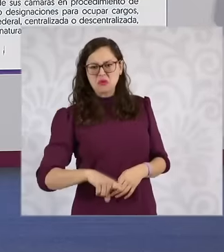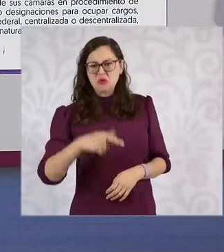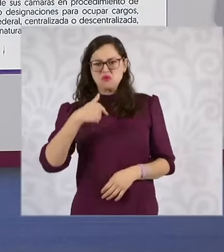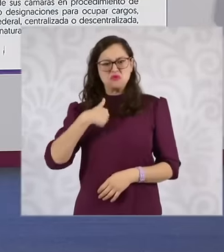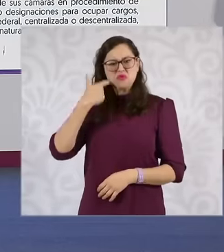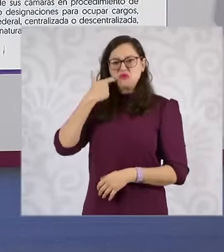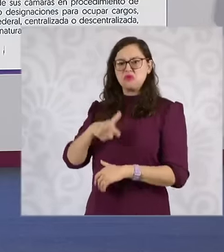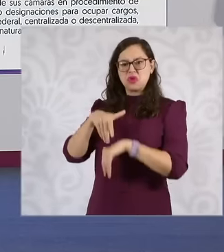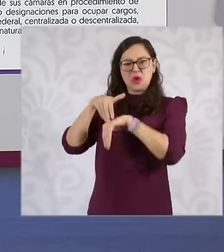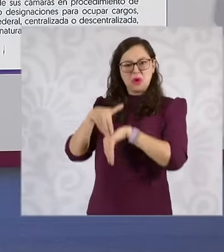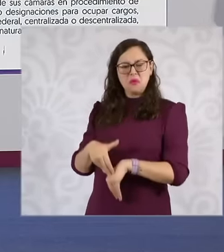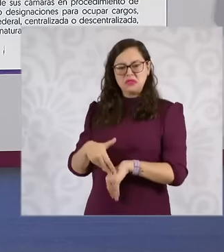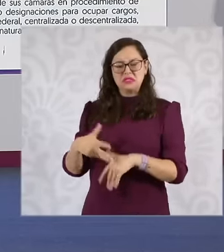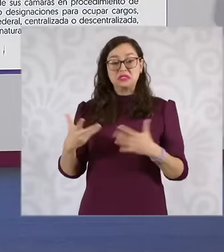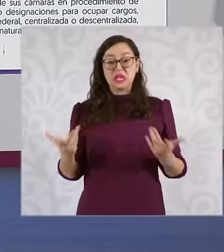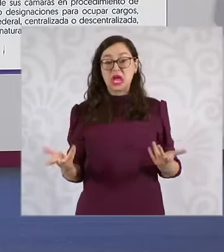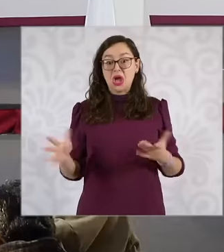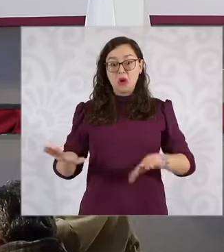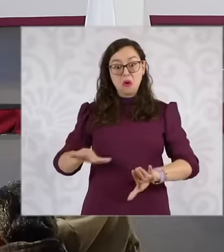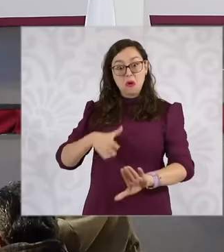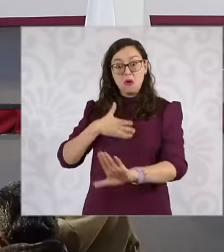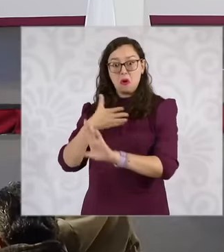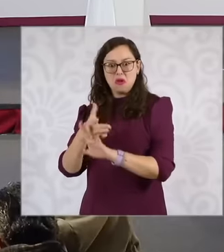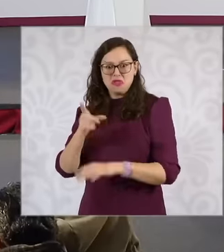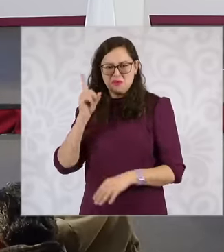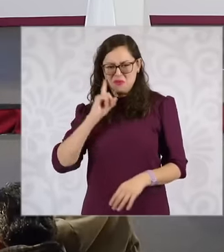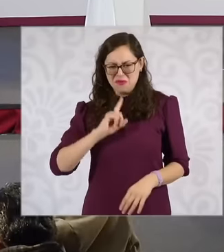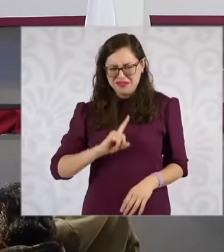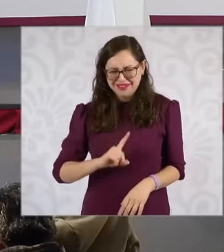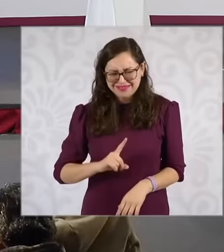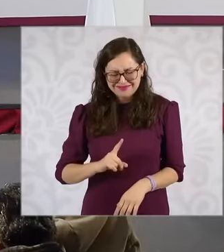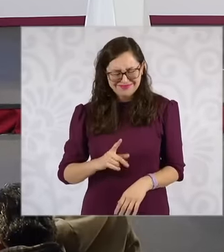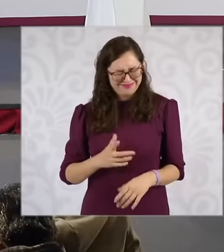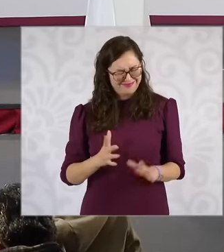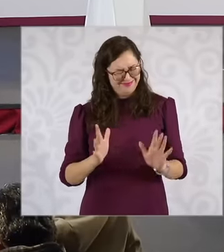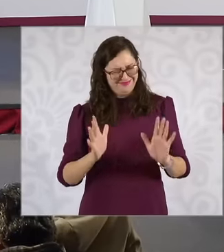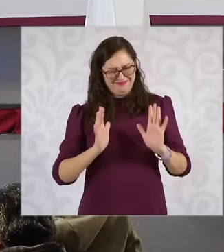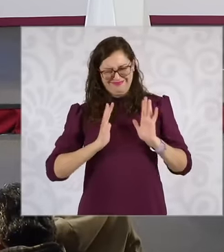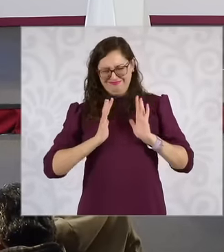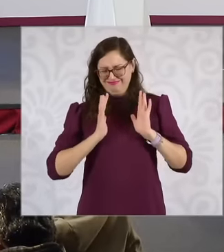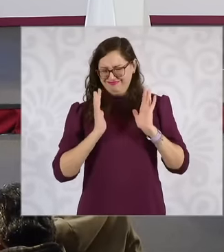accused me of political gender violence Why Because look how